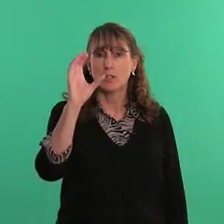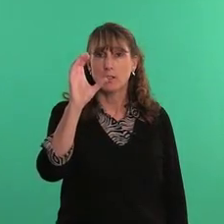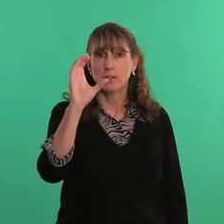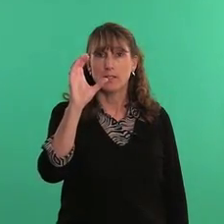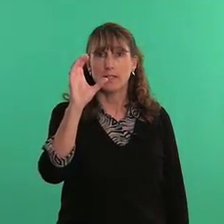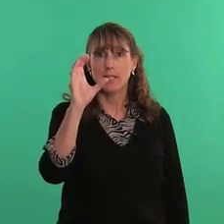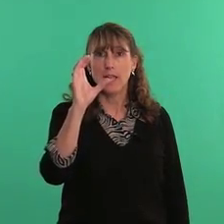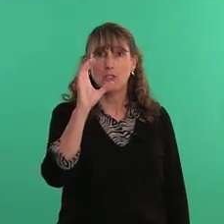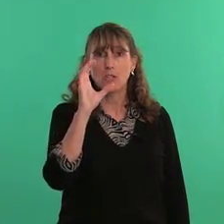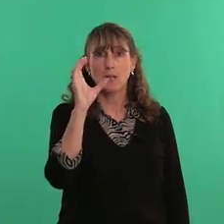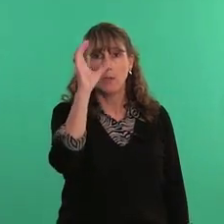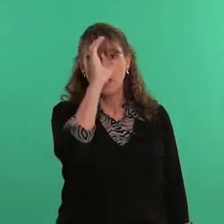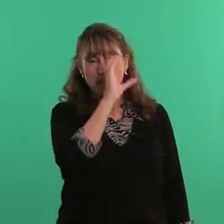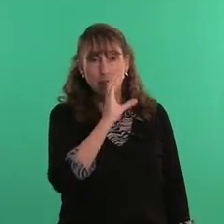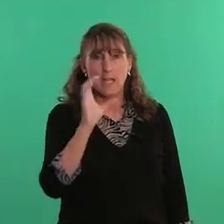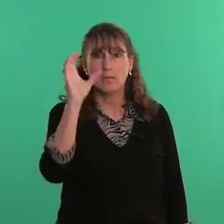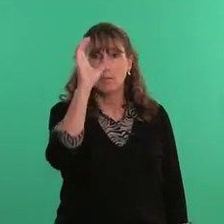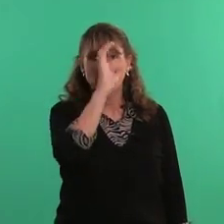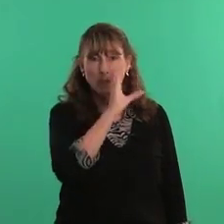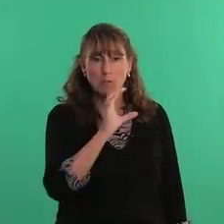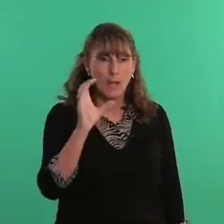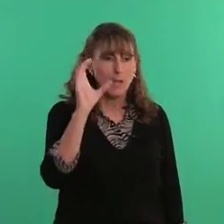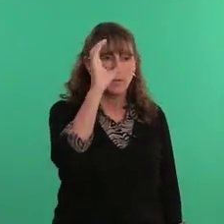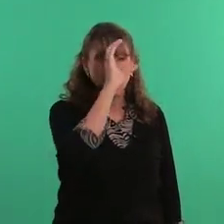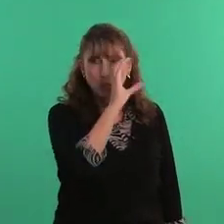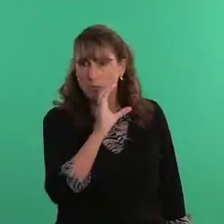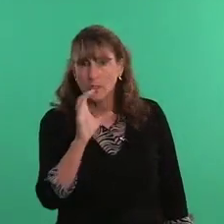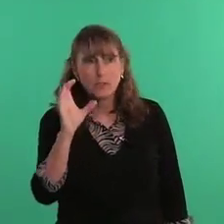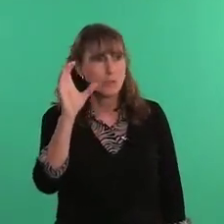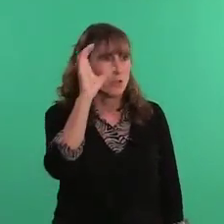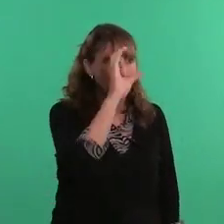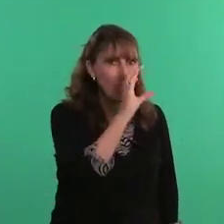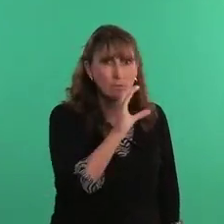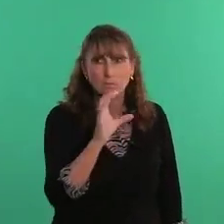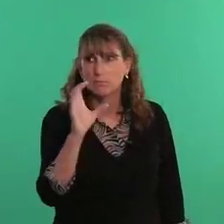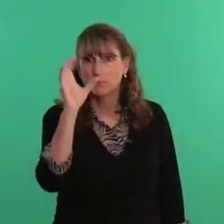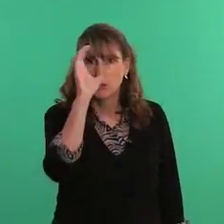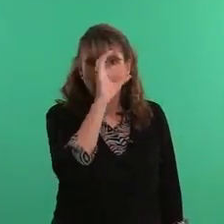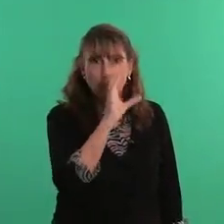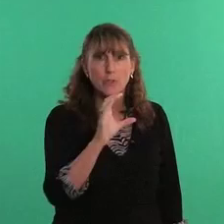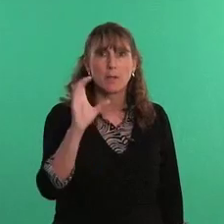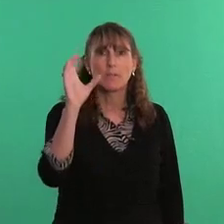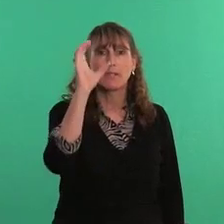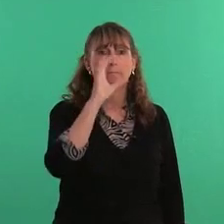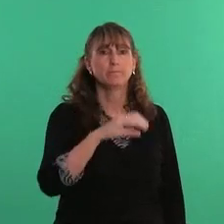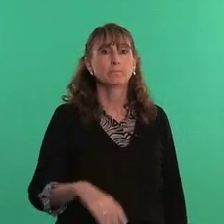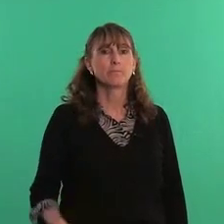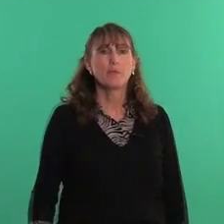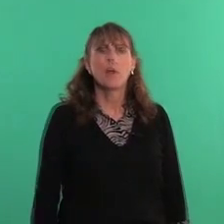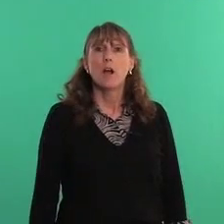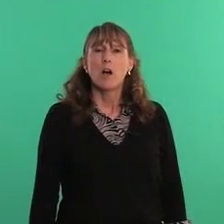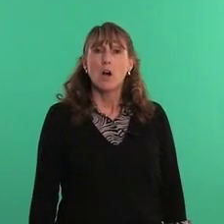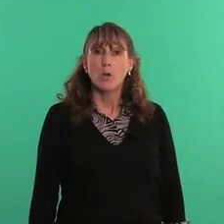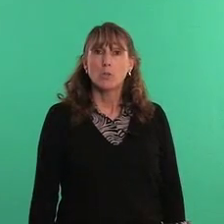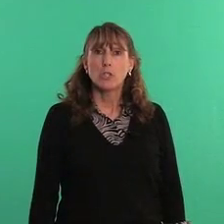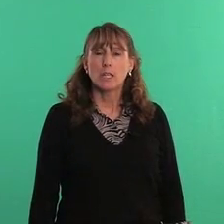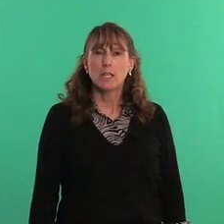the C handshape and bring in around like searching, looking for something Oh gee